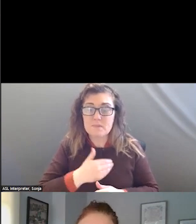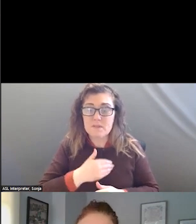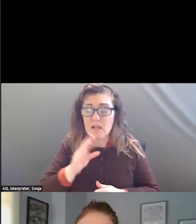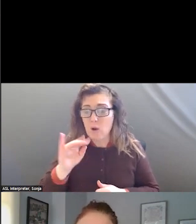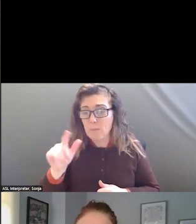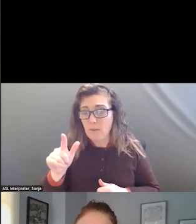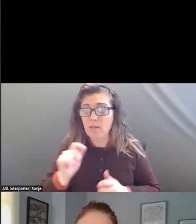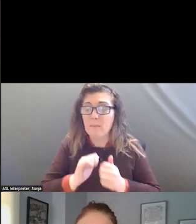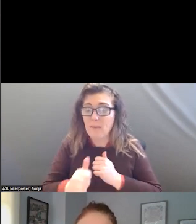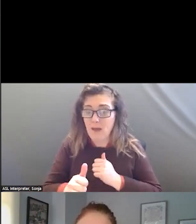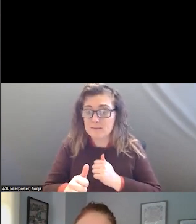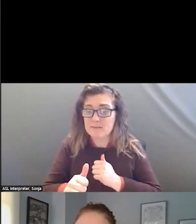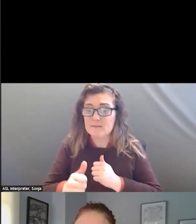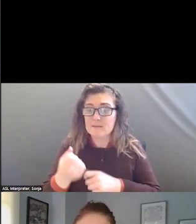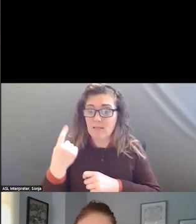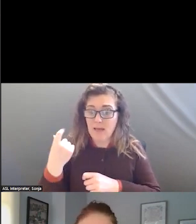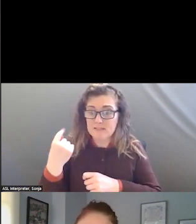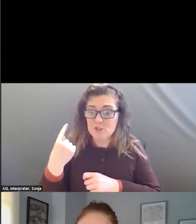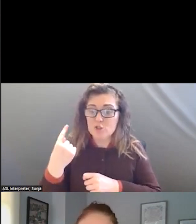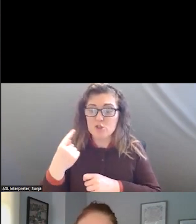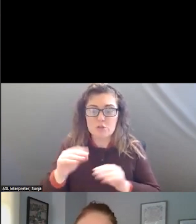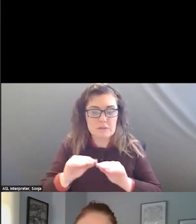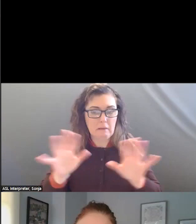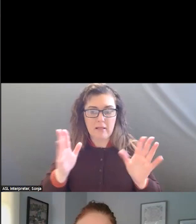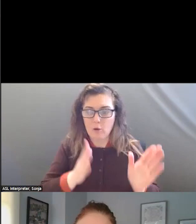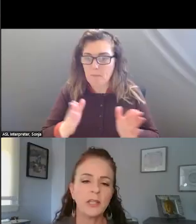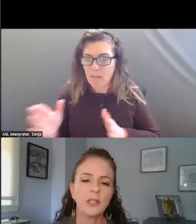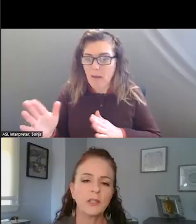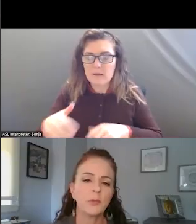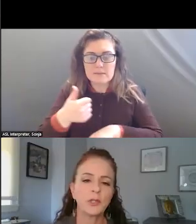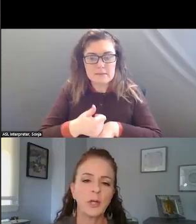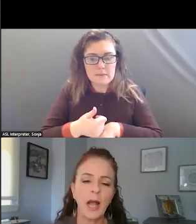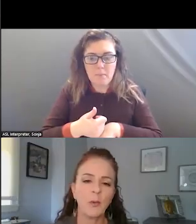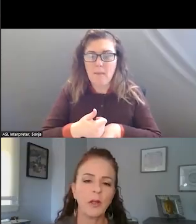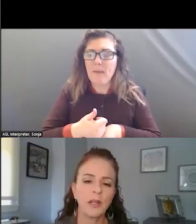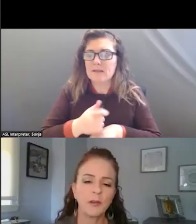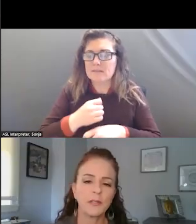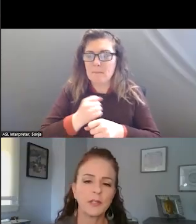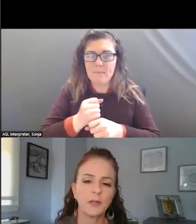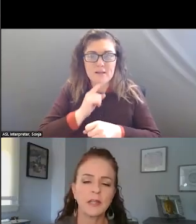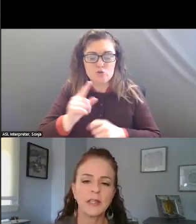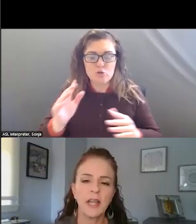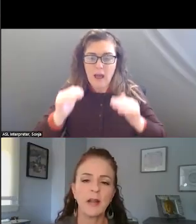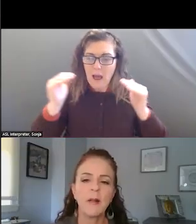DID PASS LAST YEAR AND LAYS OUT IMPLEMENTATION FOR HIGH QUALITY SERVICE ACROSS THE STATE.